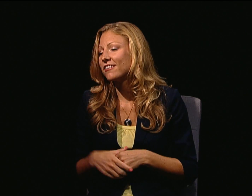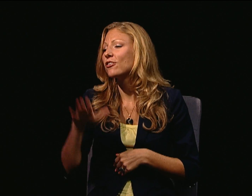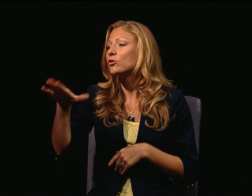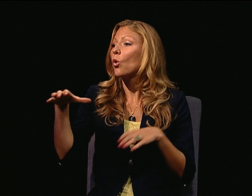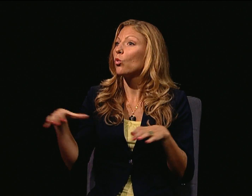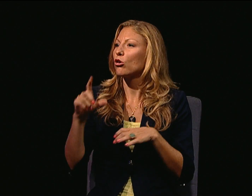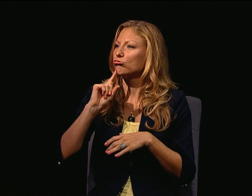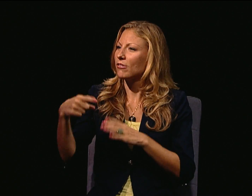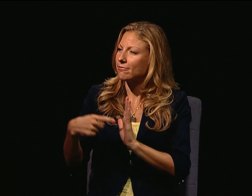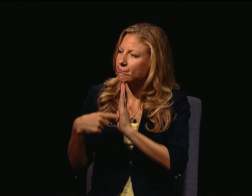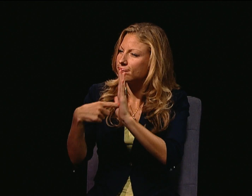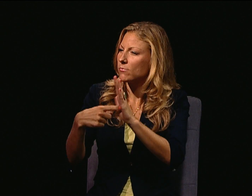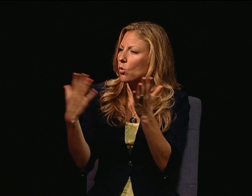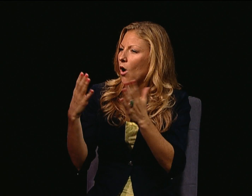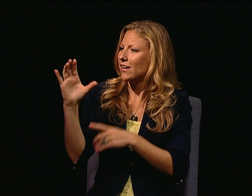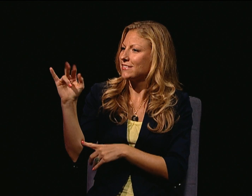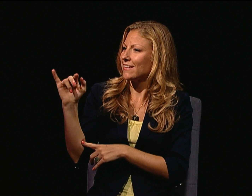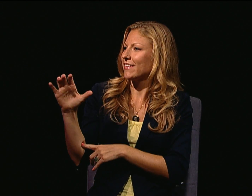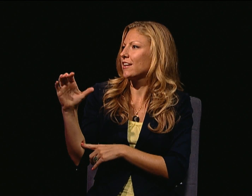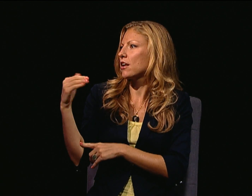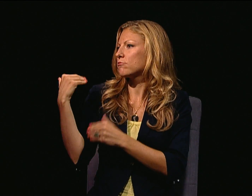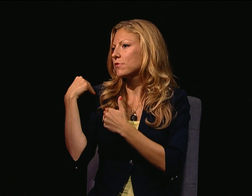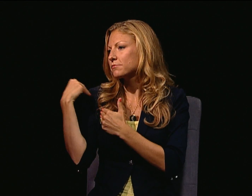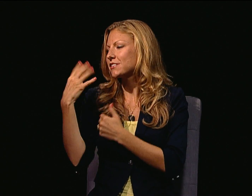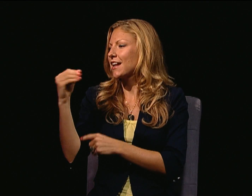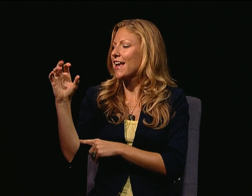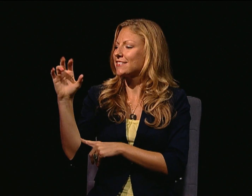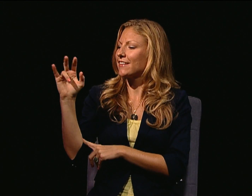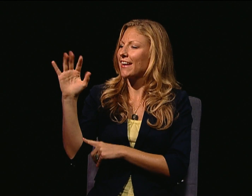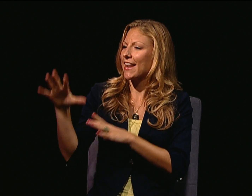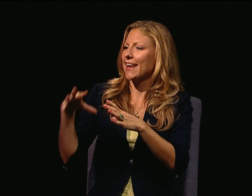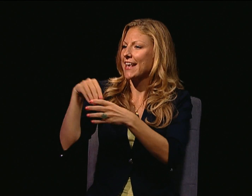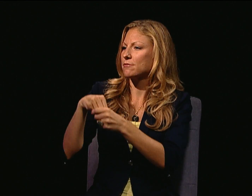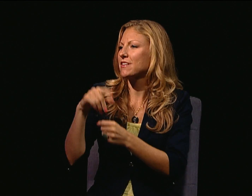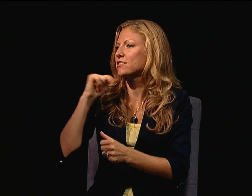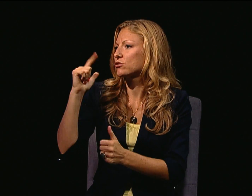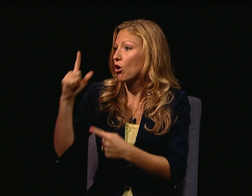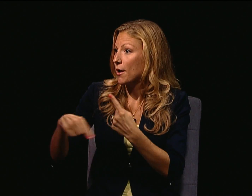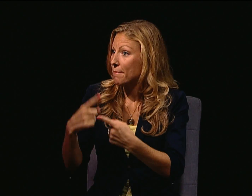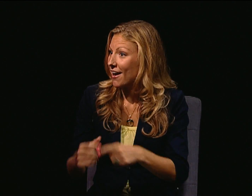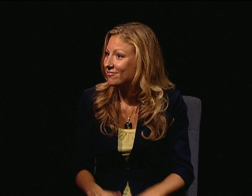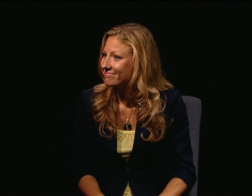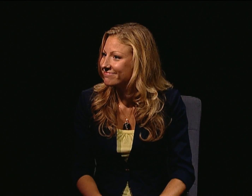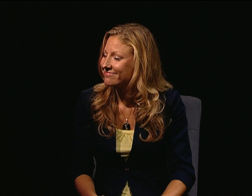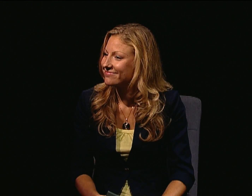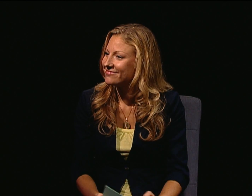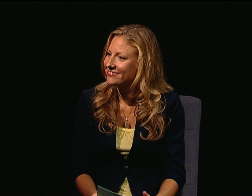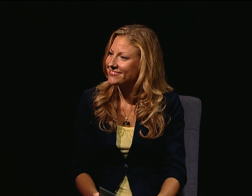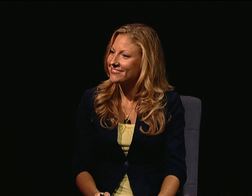THANK YOU, SMITTY. YOUR WORK REALLY EXEMPLIFIES WHAT CIVIC RESPONSIBILITY AND CIVIC ENGAGEMENT IS ALL ABOUT.